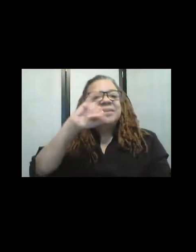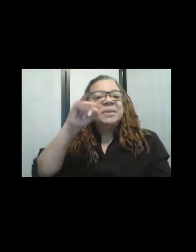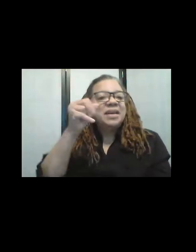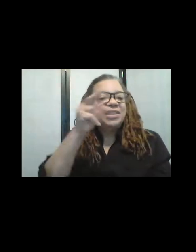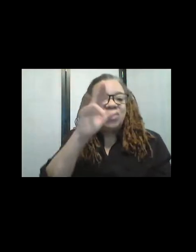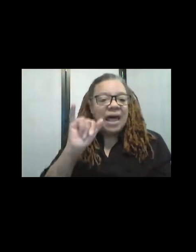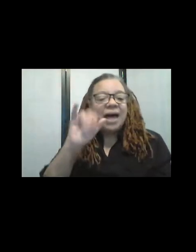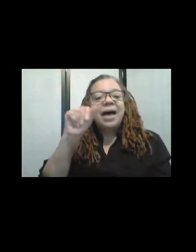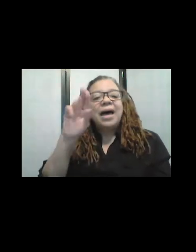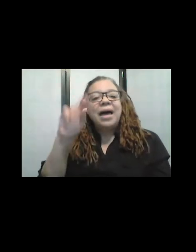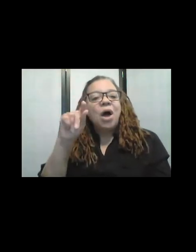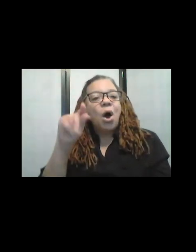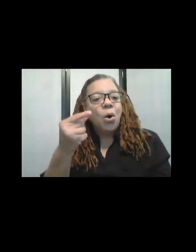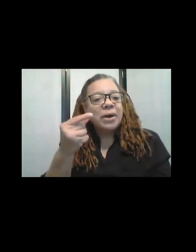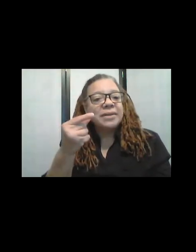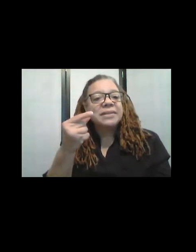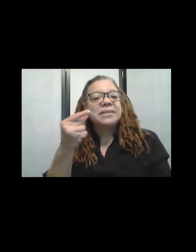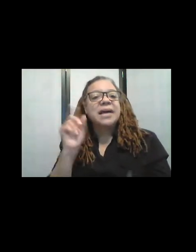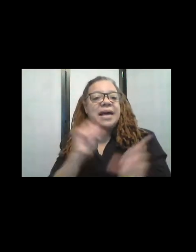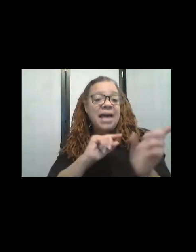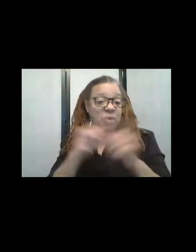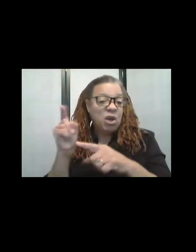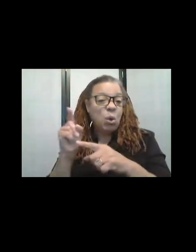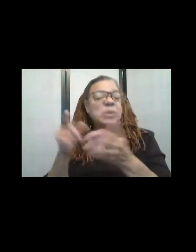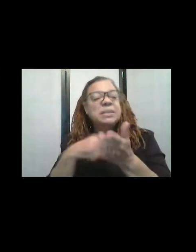thing. And we go up occasionally, winter to ski,